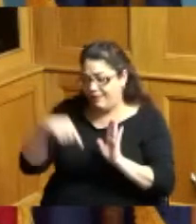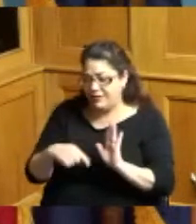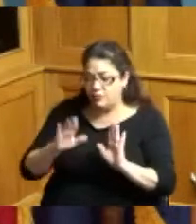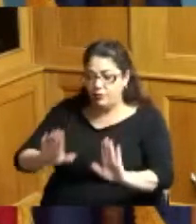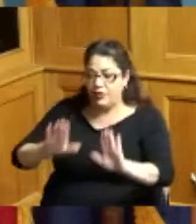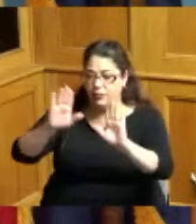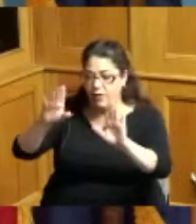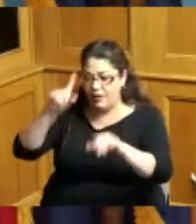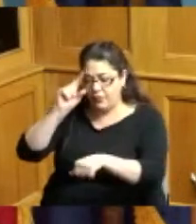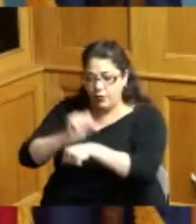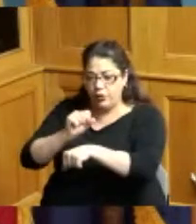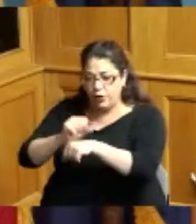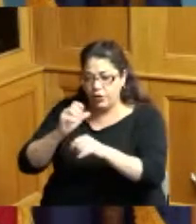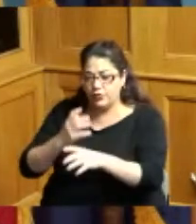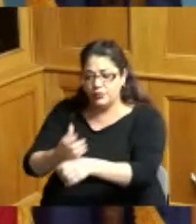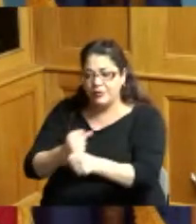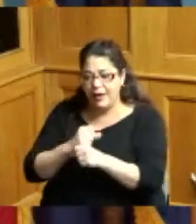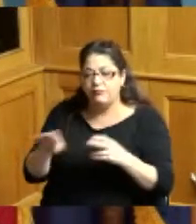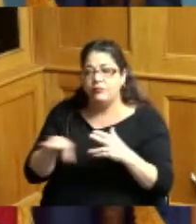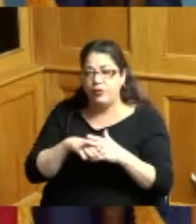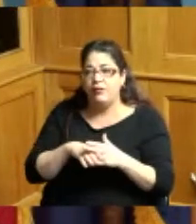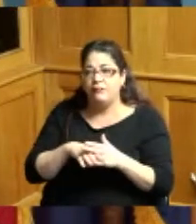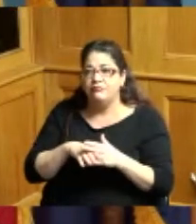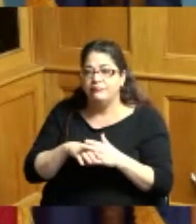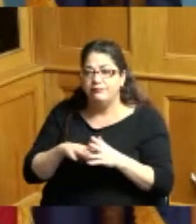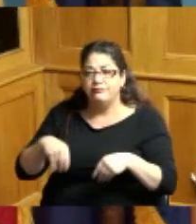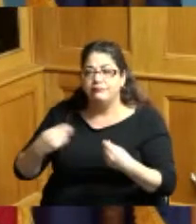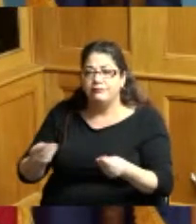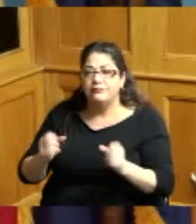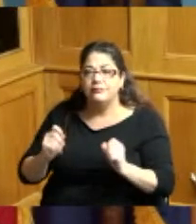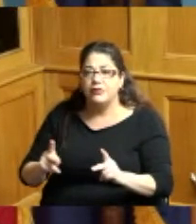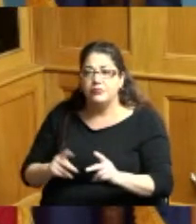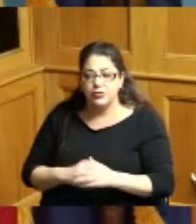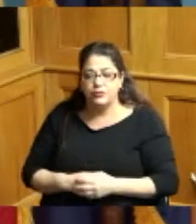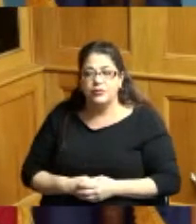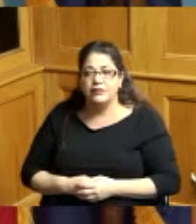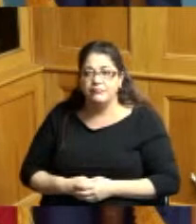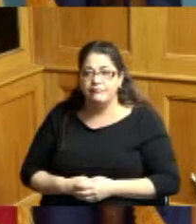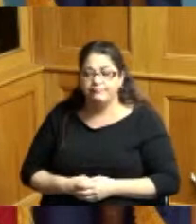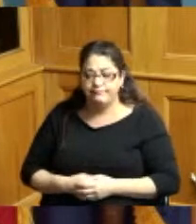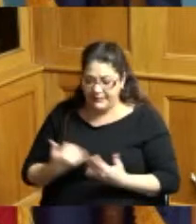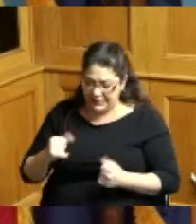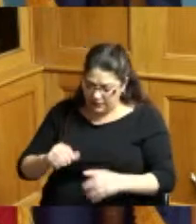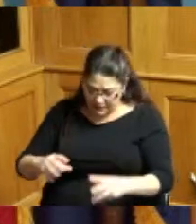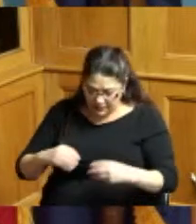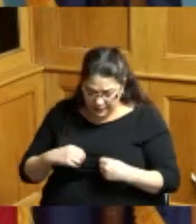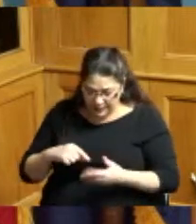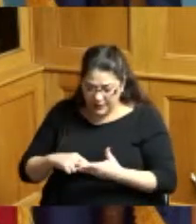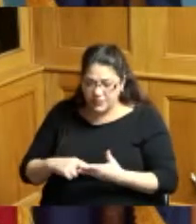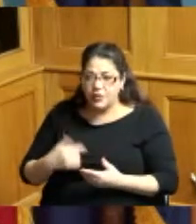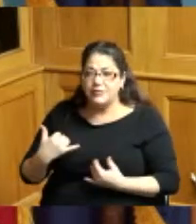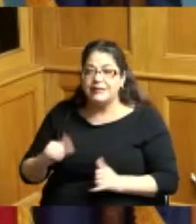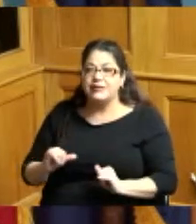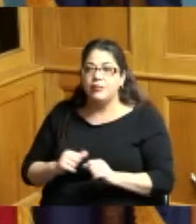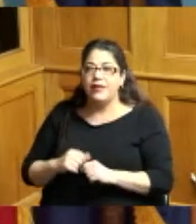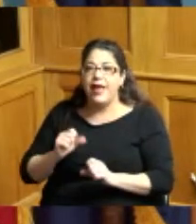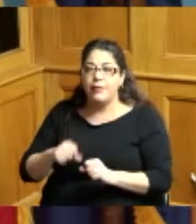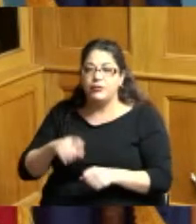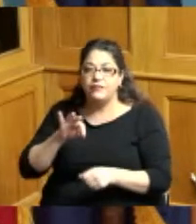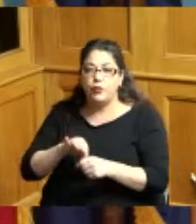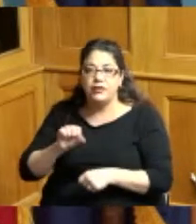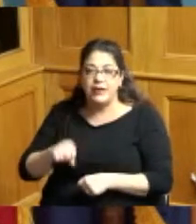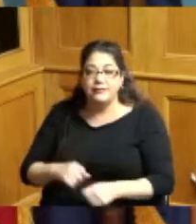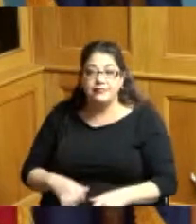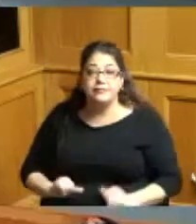to get a break and I still stand with that so I;d like to be able to vote yes on it thank you